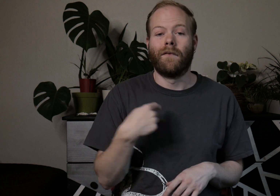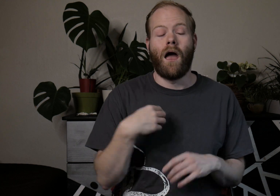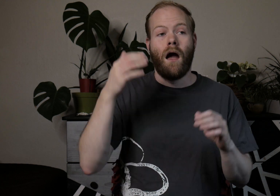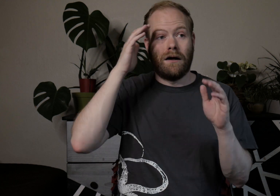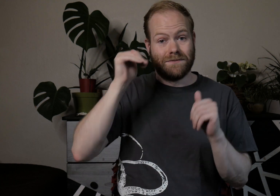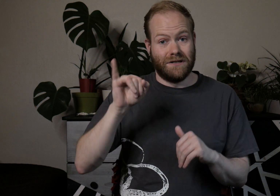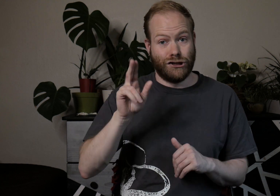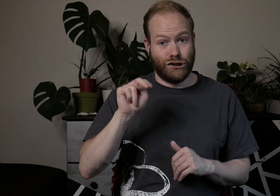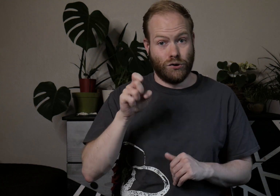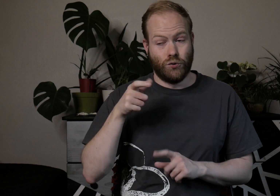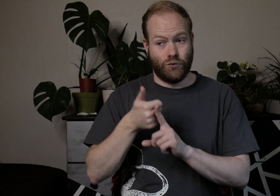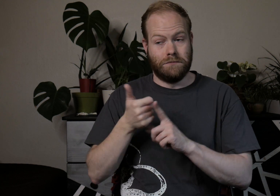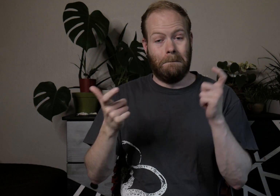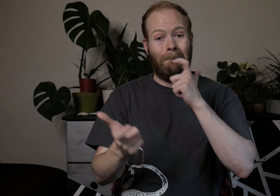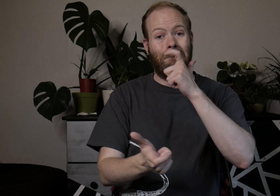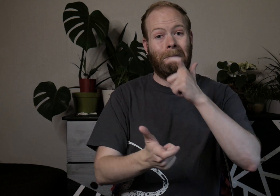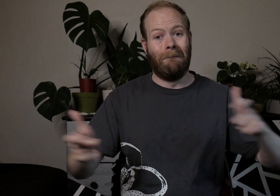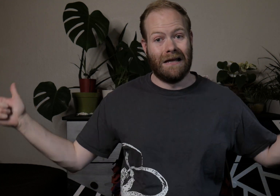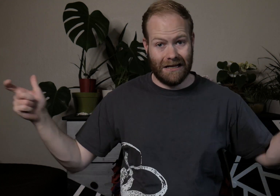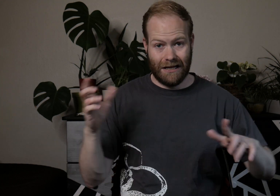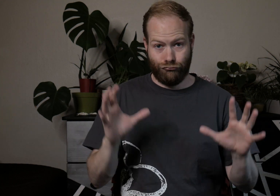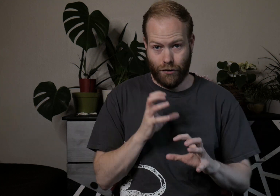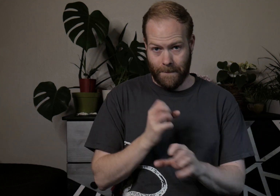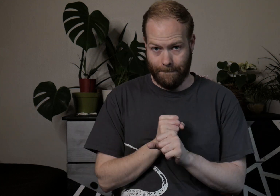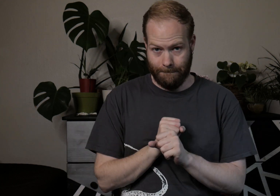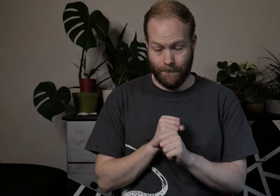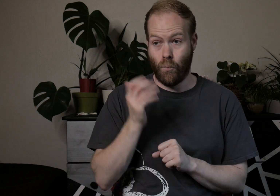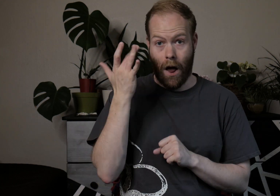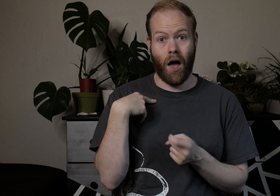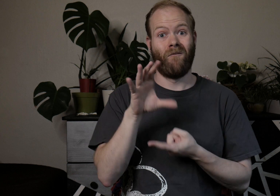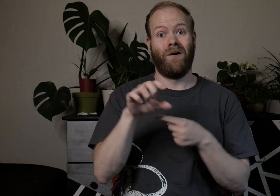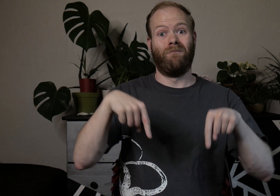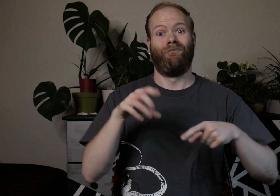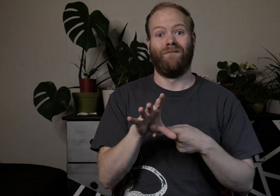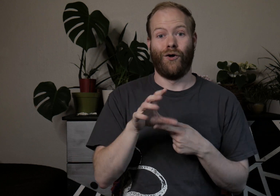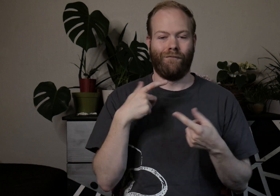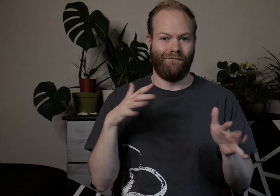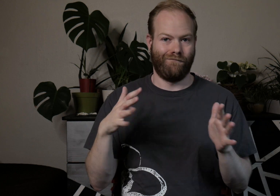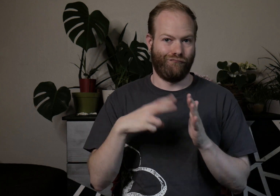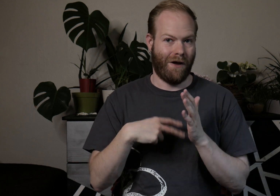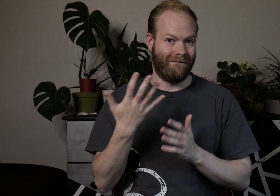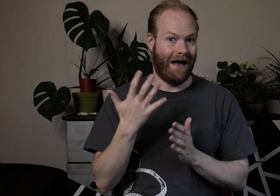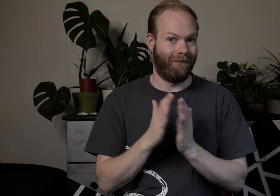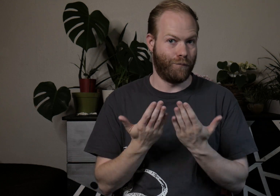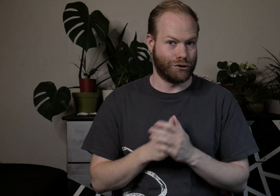I anticipate June being a BIG wrap up, since as of filming this video, I’ve already read five books.